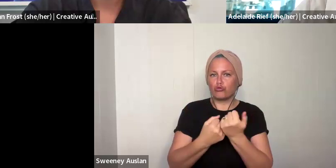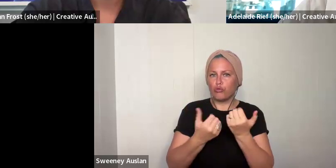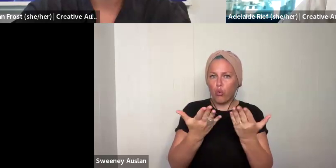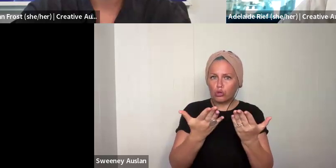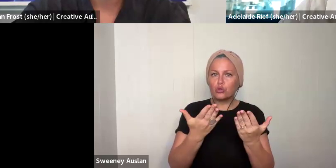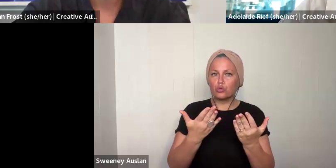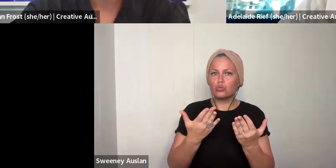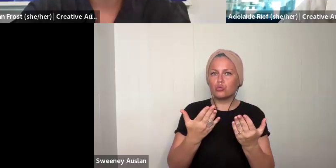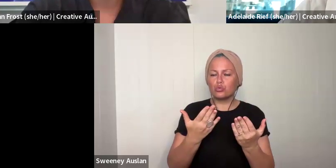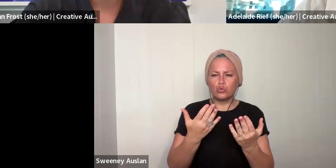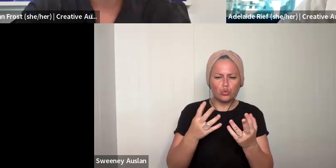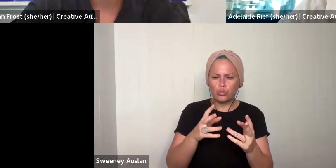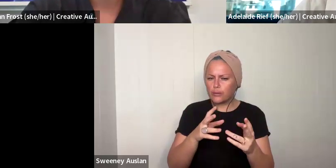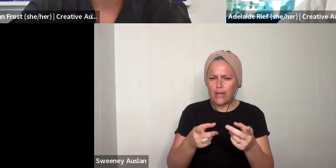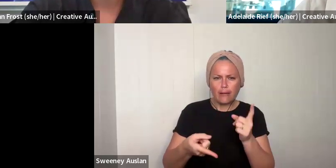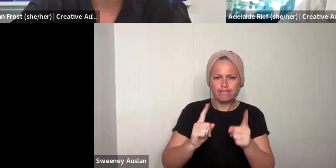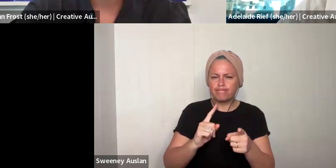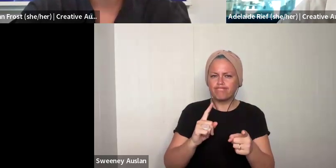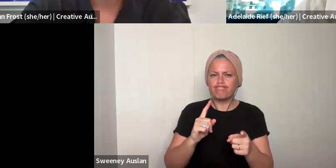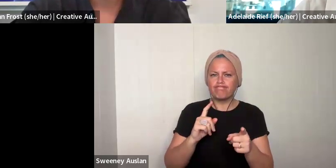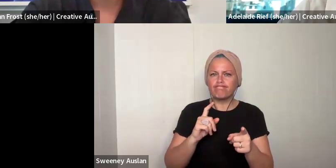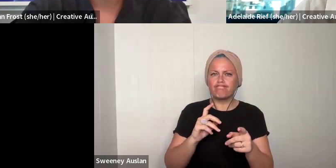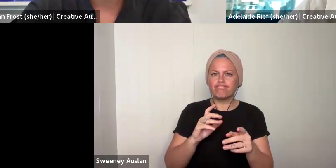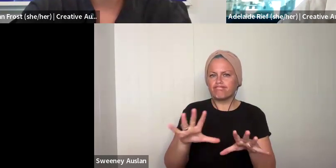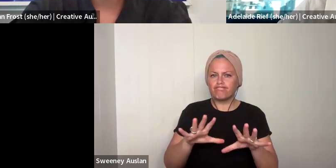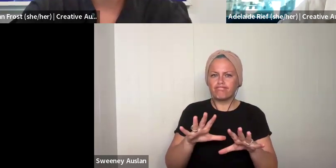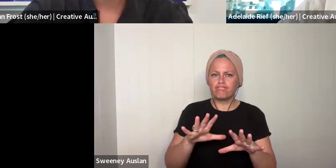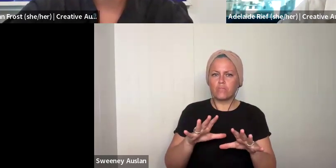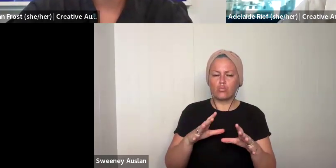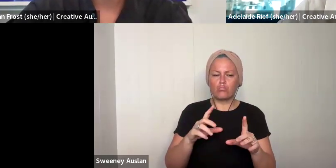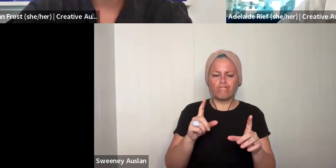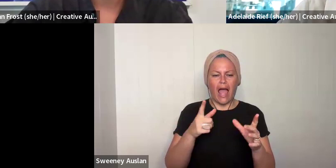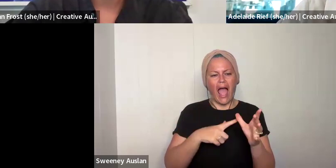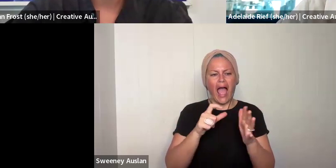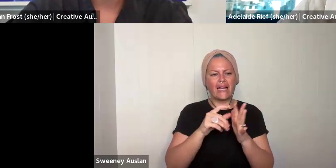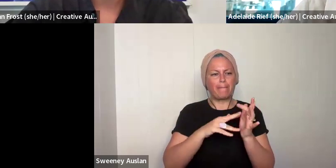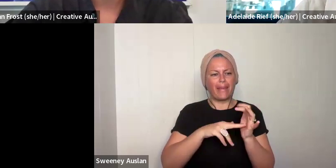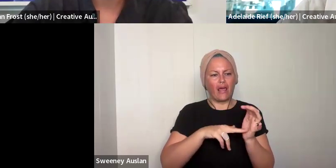section, please get in touch with me or Emerald, and we will work with you to support